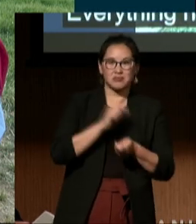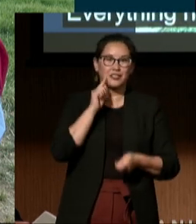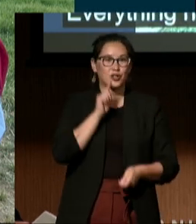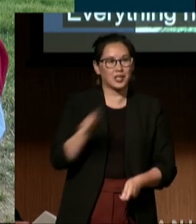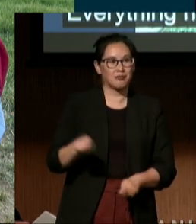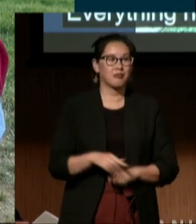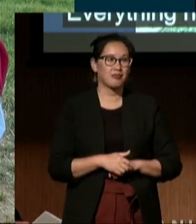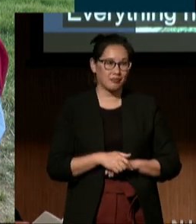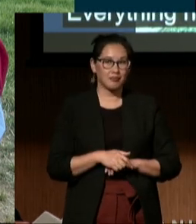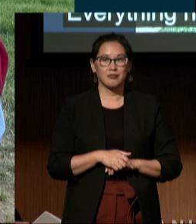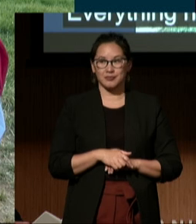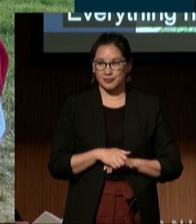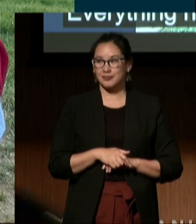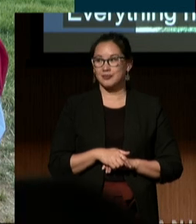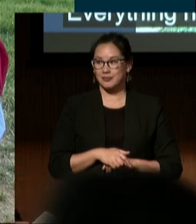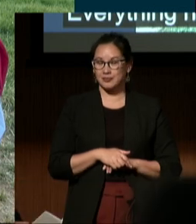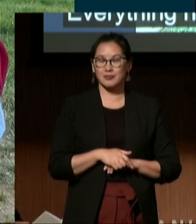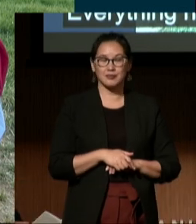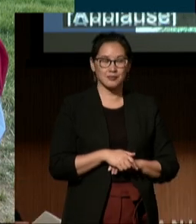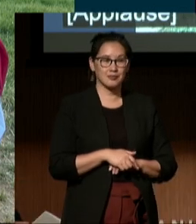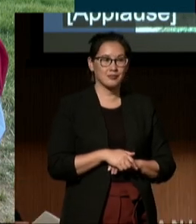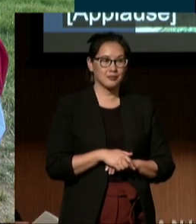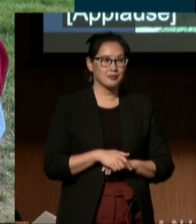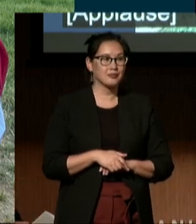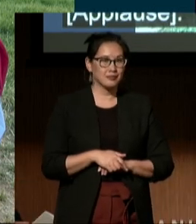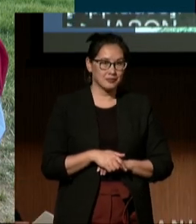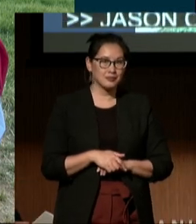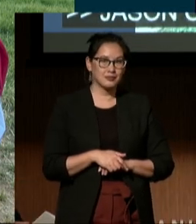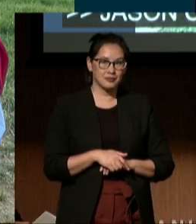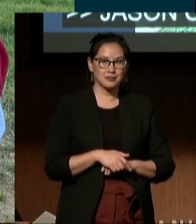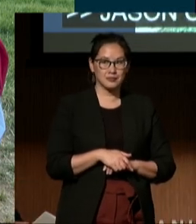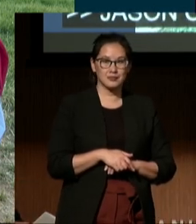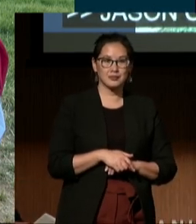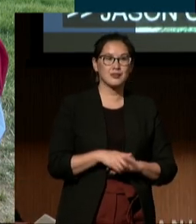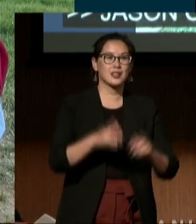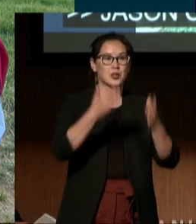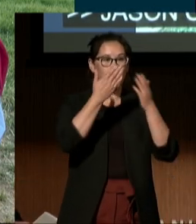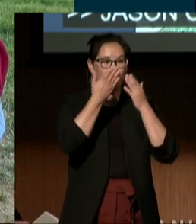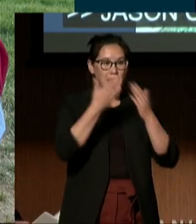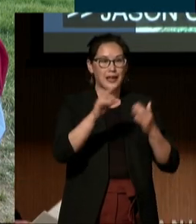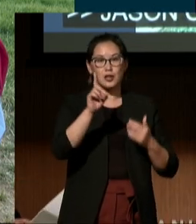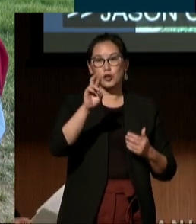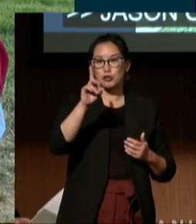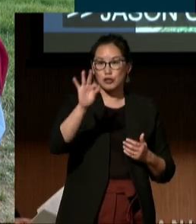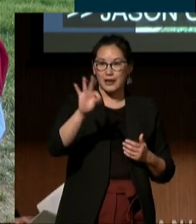So... I just wanted to say thank you to DREDF and Juliet.